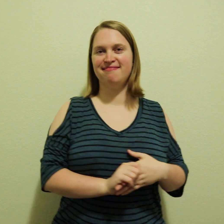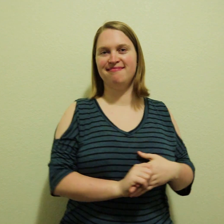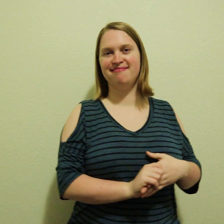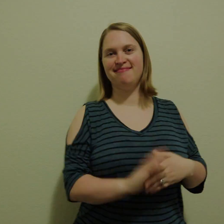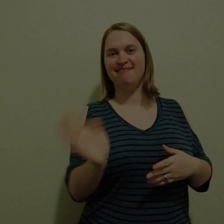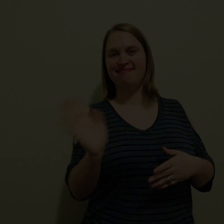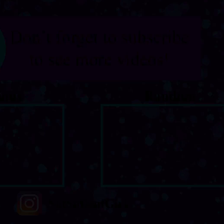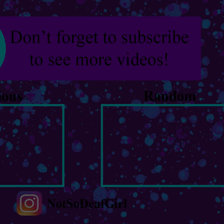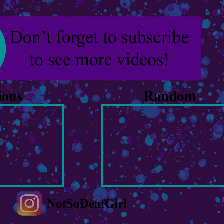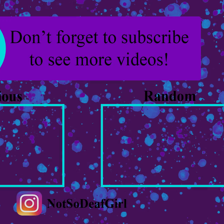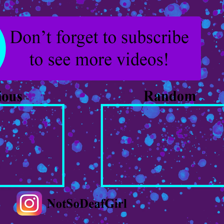Bye